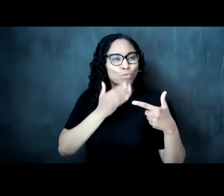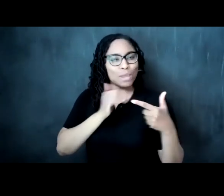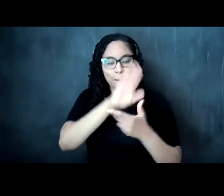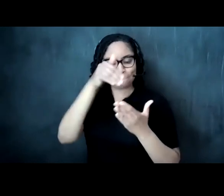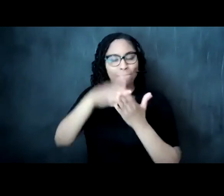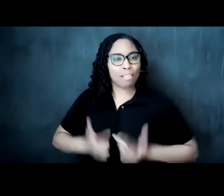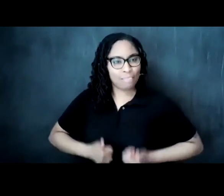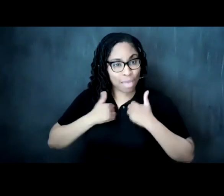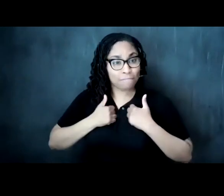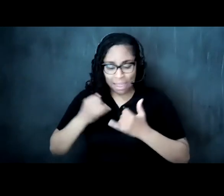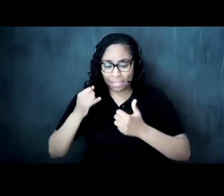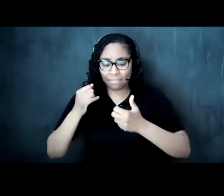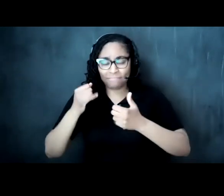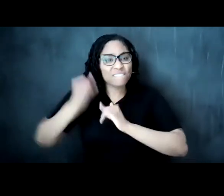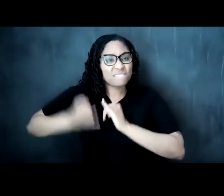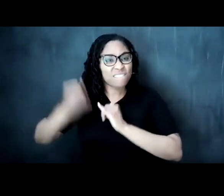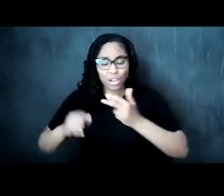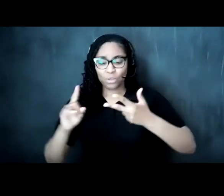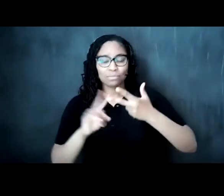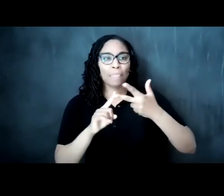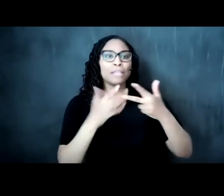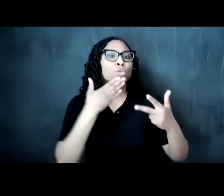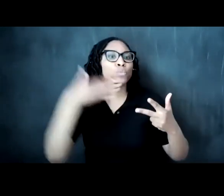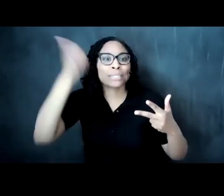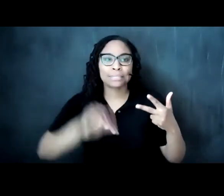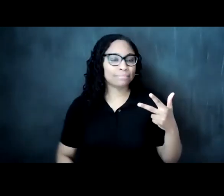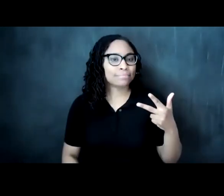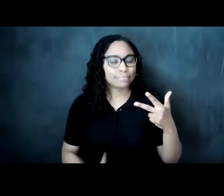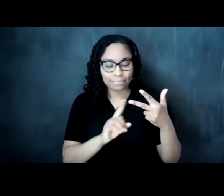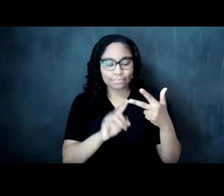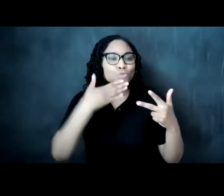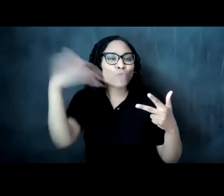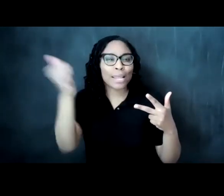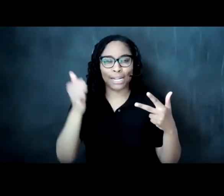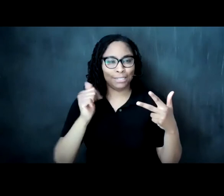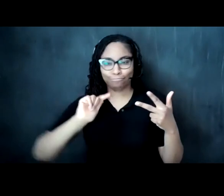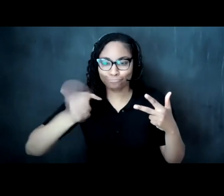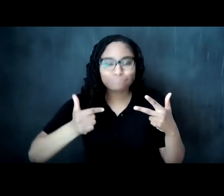the final round being the sweetest representing the the joys of an entire life well lived